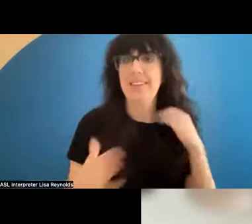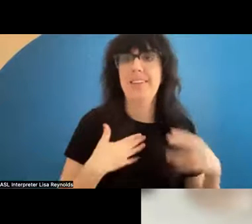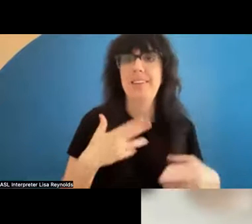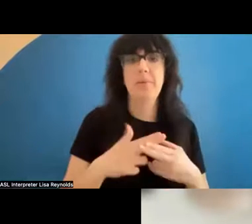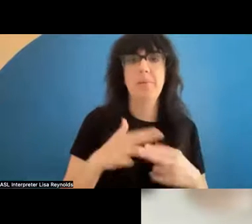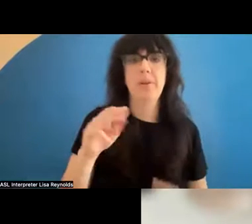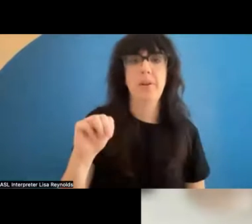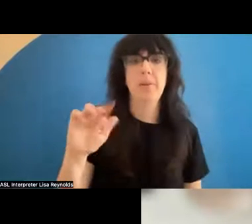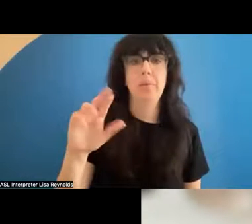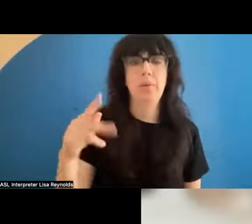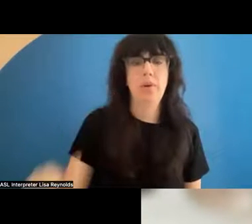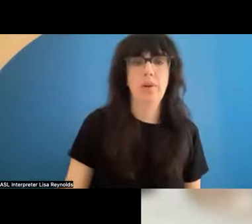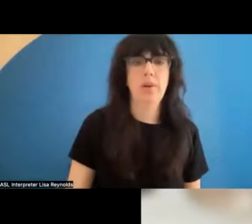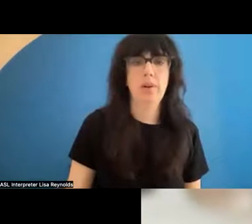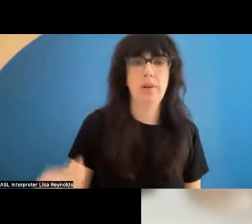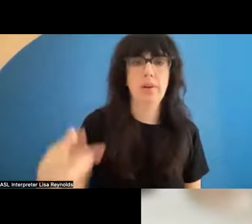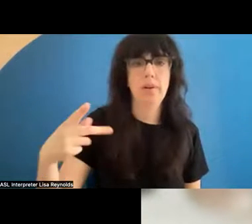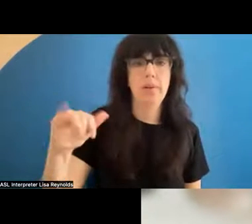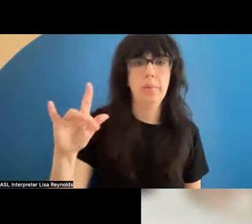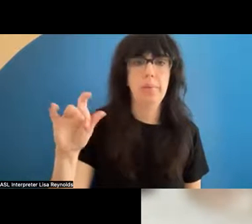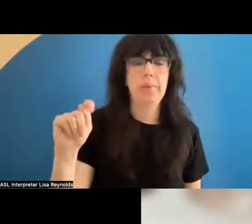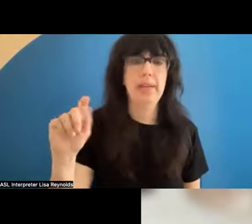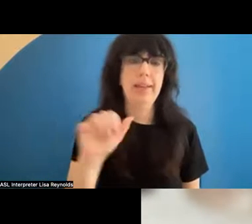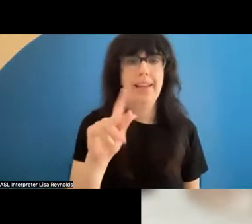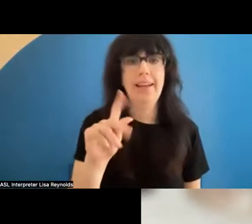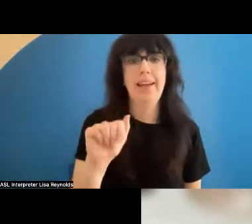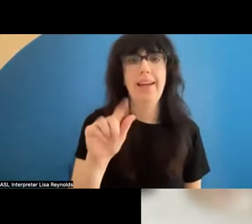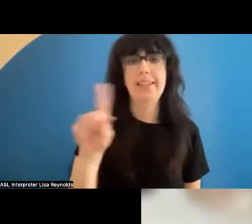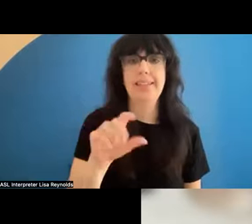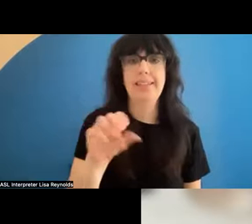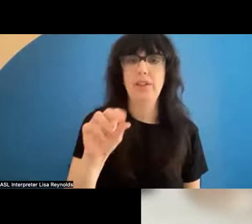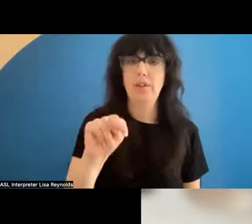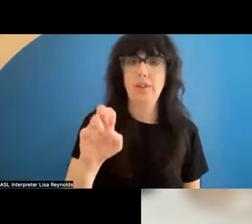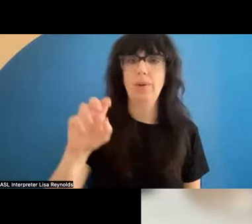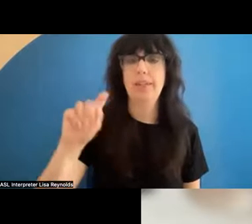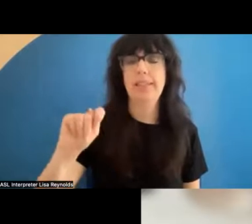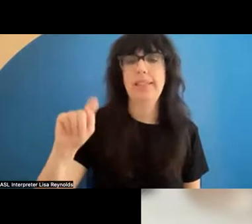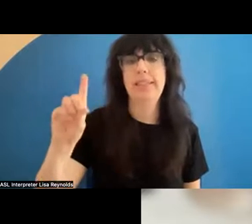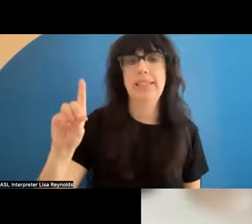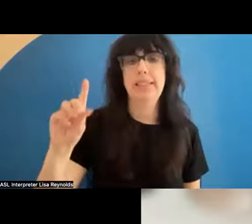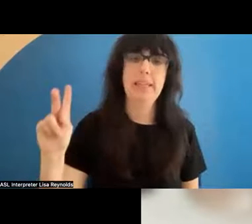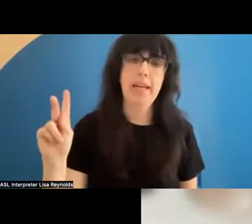is Mark Pickett , aka zone TDK. I'm the